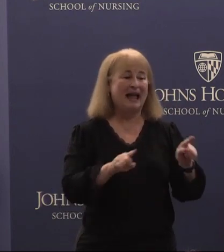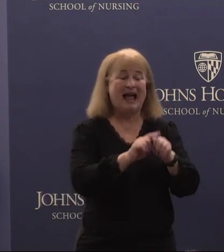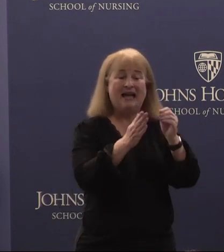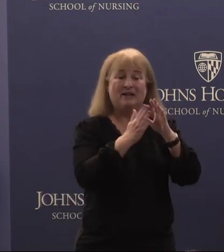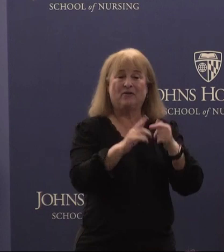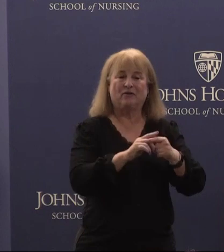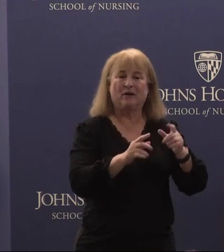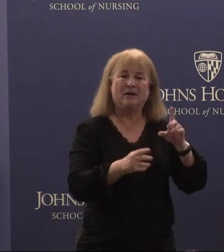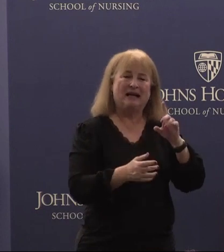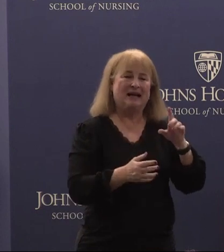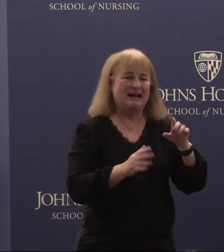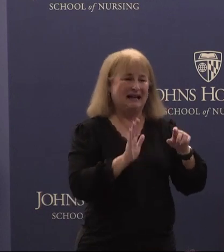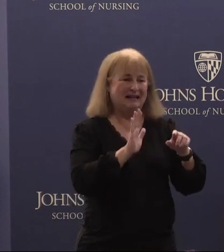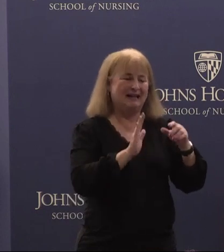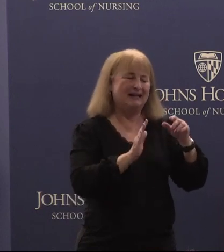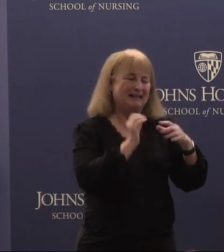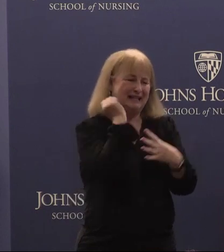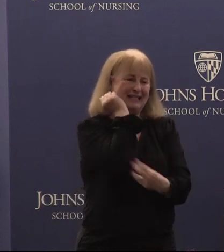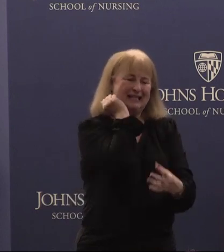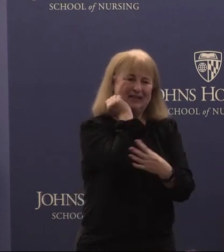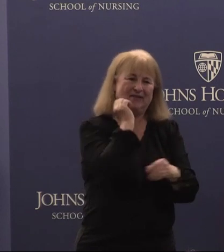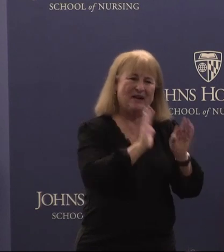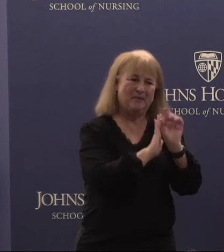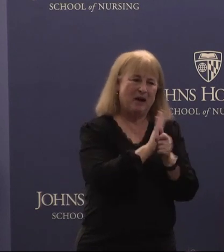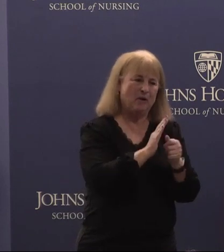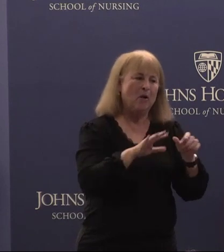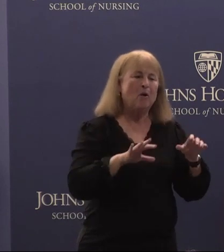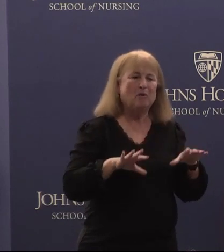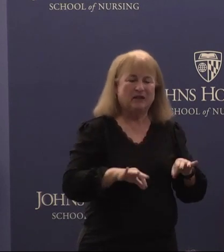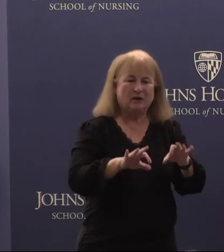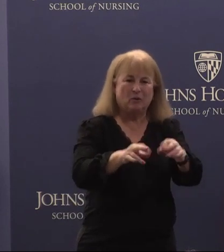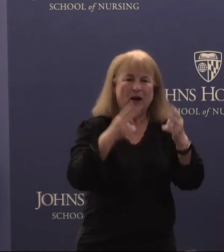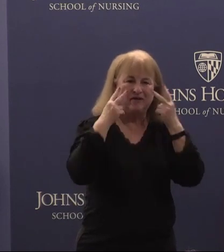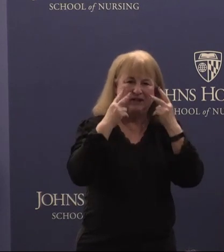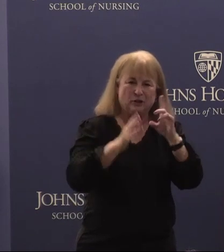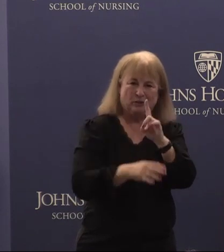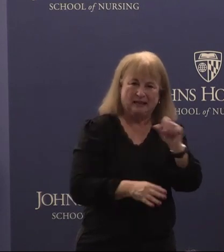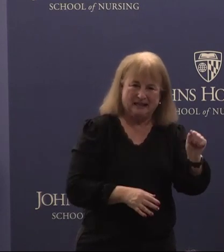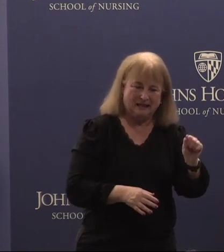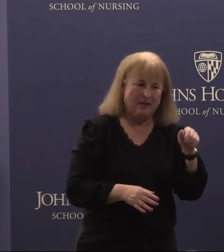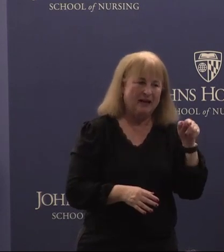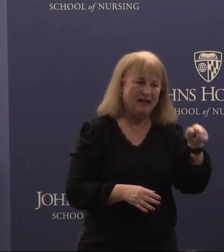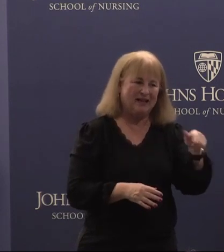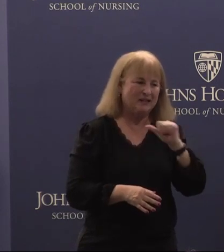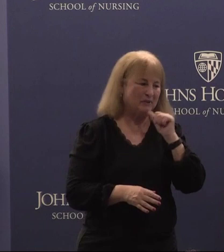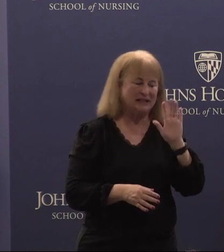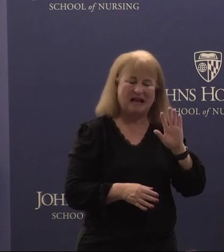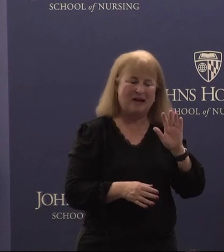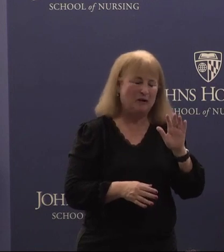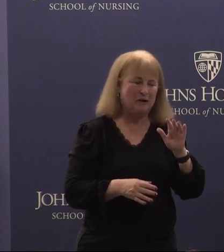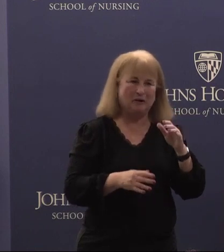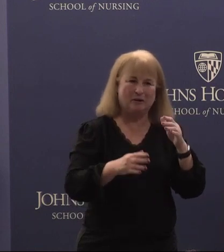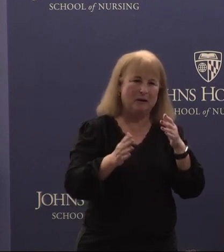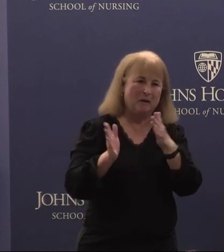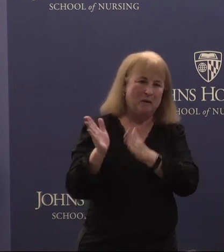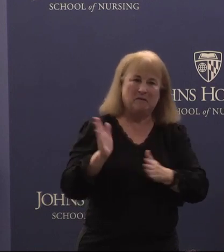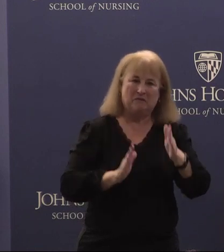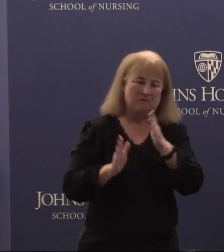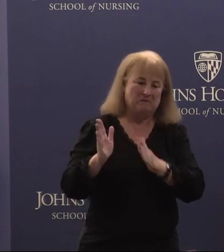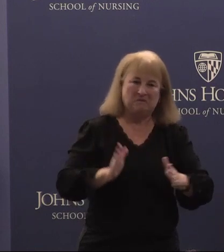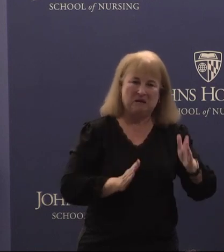disadvantaged background with an acquired visual disability, this was not her prescribed nor her